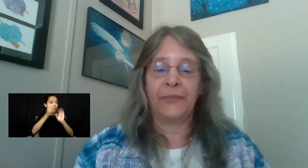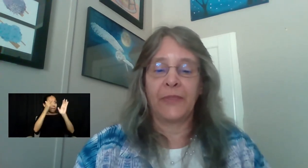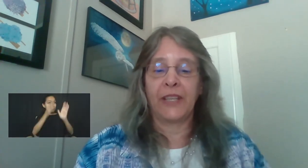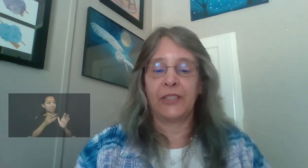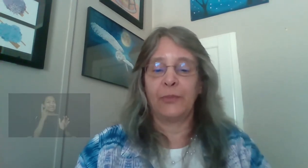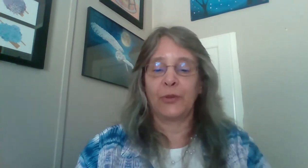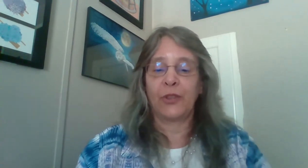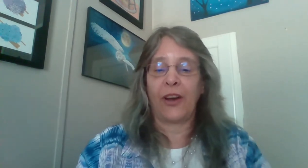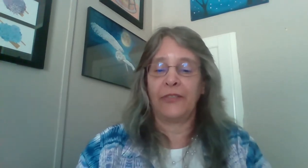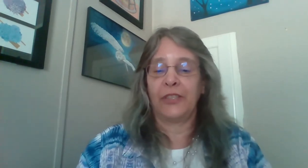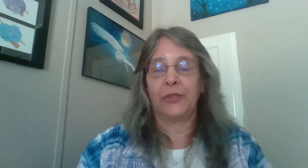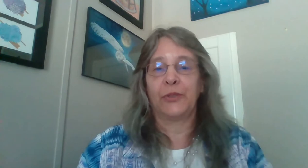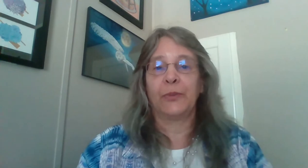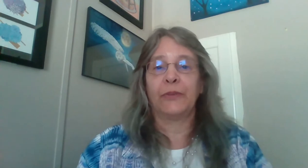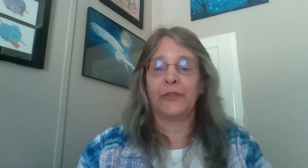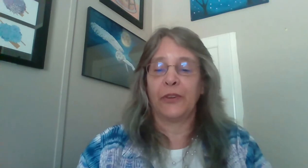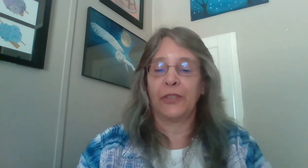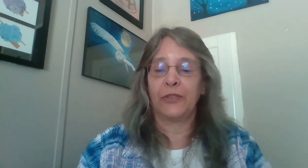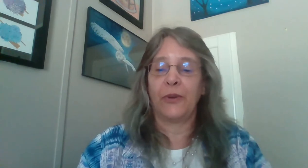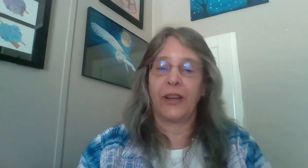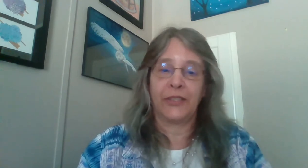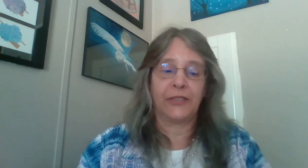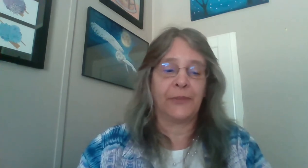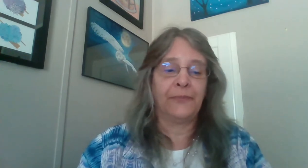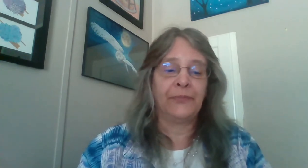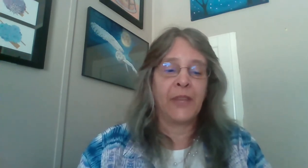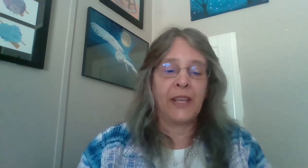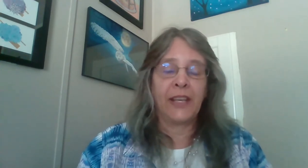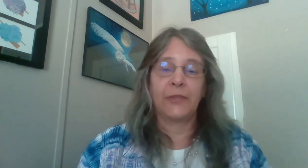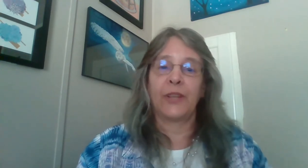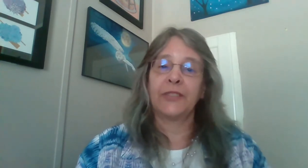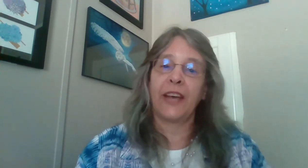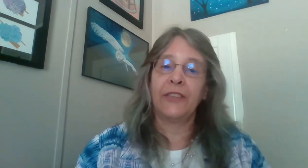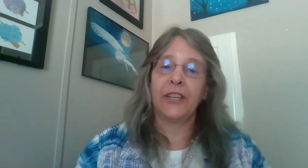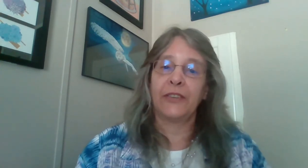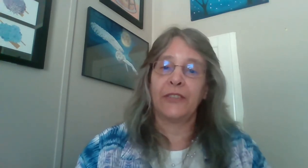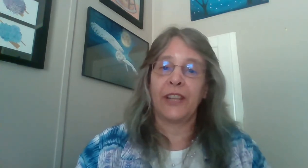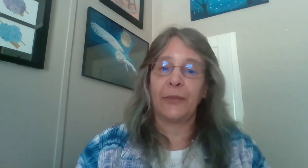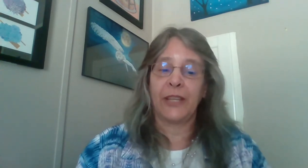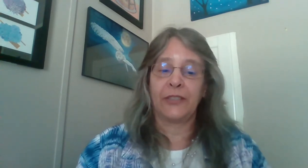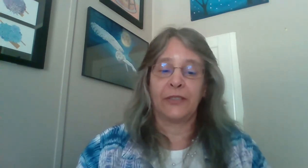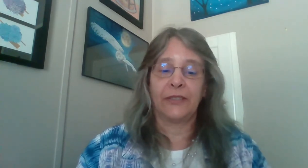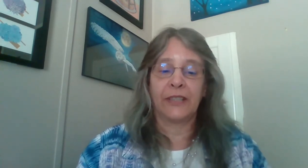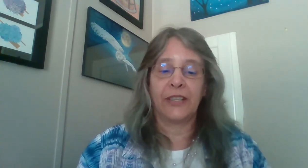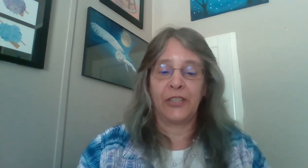it is most often used when referring to autism as well as other neurodevelopmental conditions,